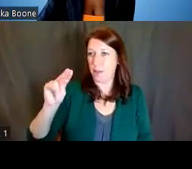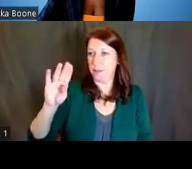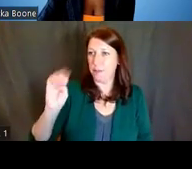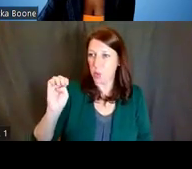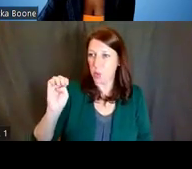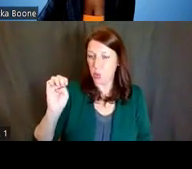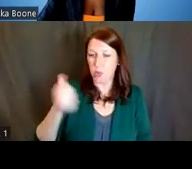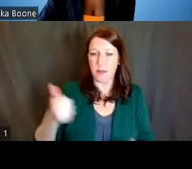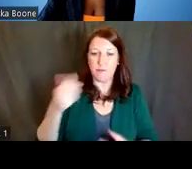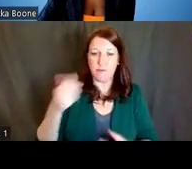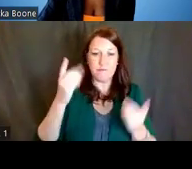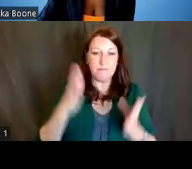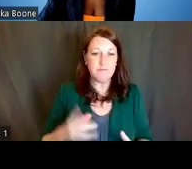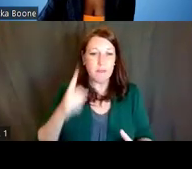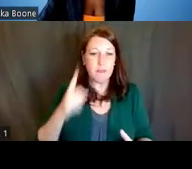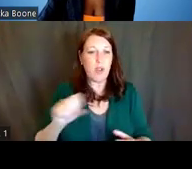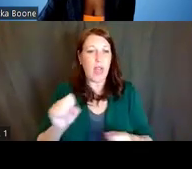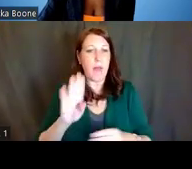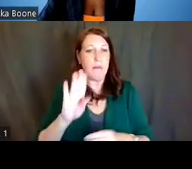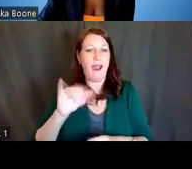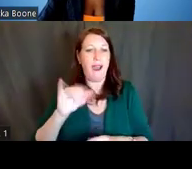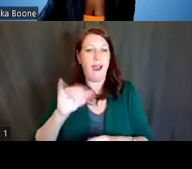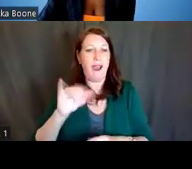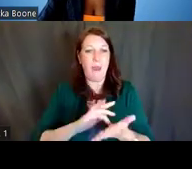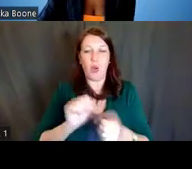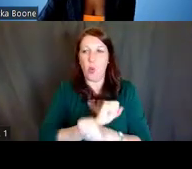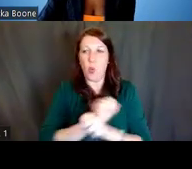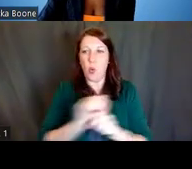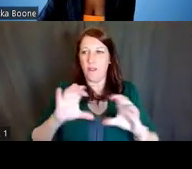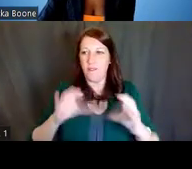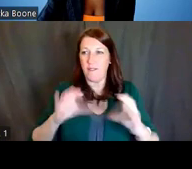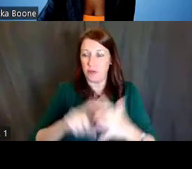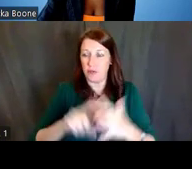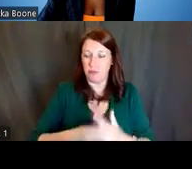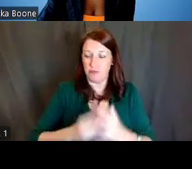which was initiated in 2017, with the mission to develop,